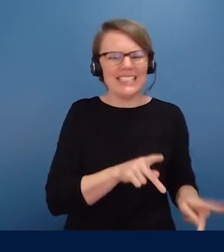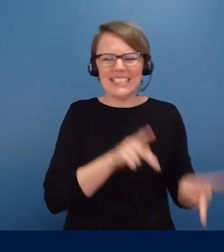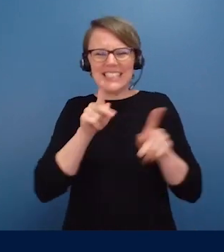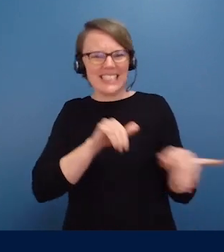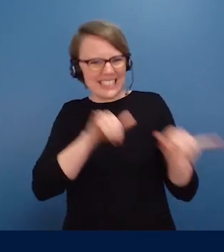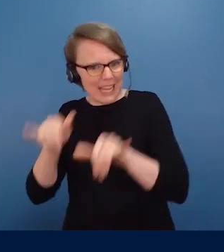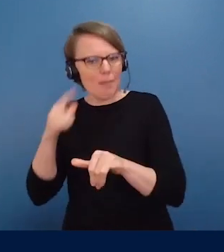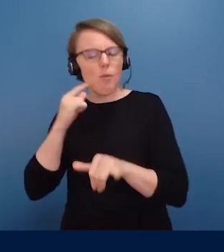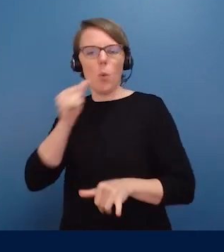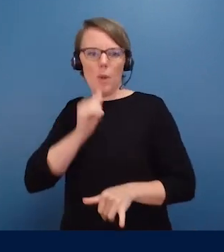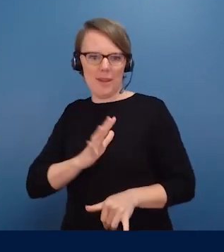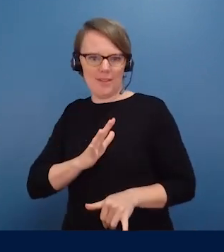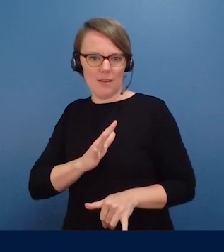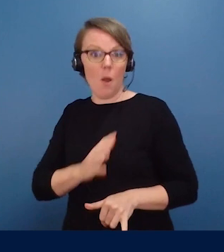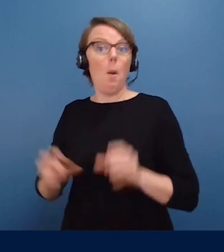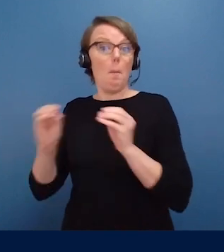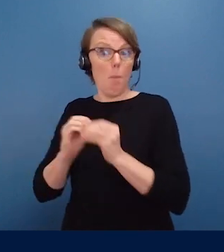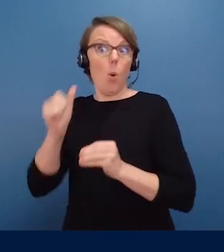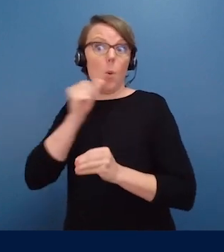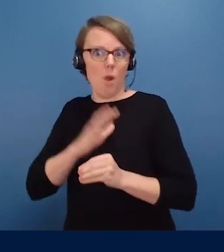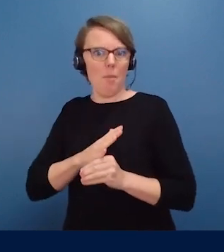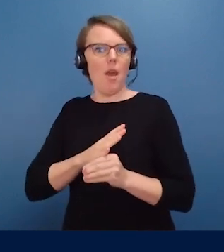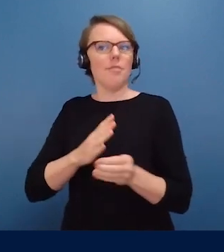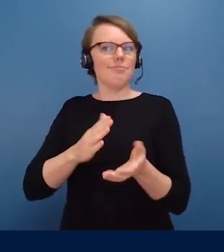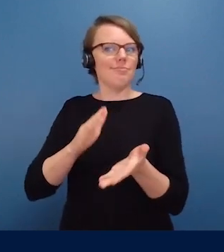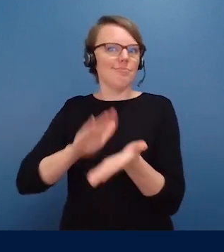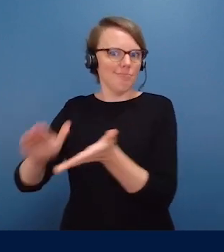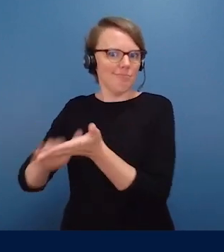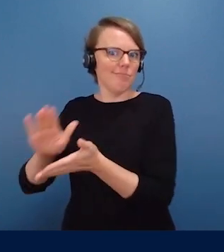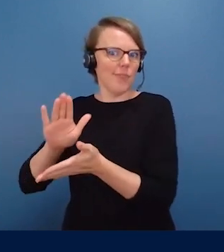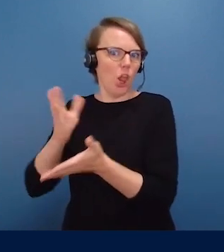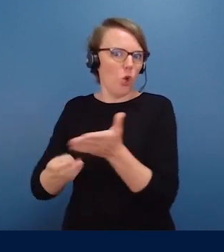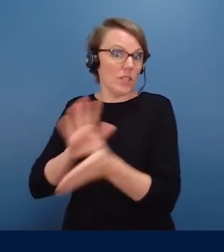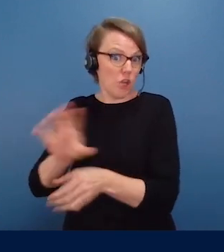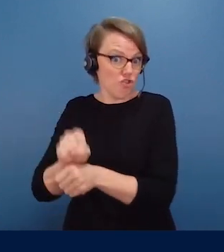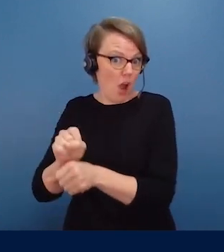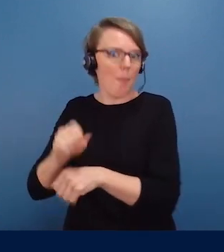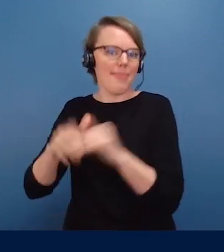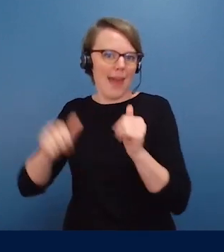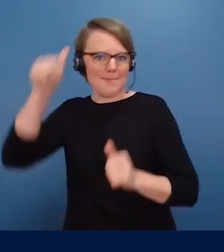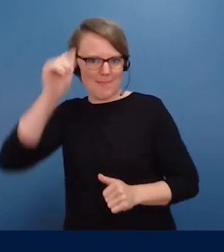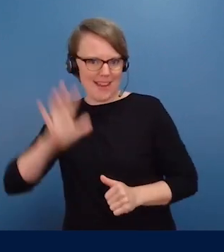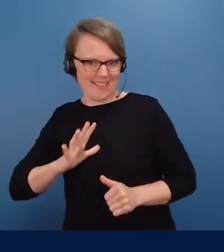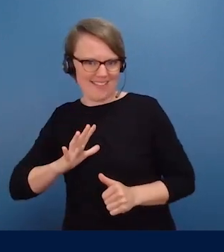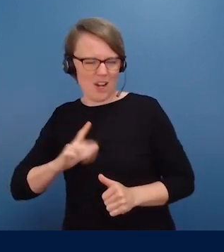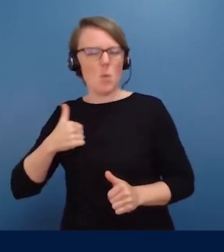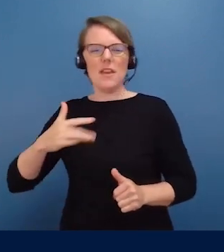as more women have been losing their jobs than men. So, we feel we have a special responsibility